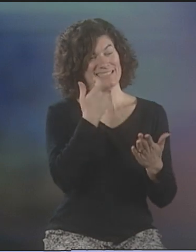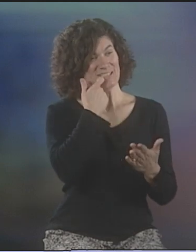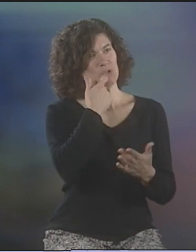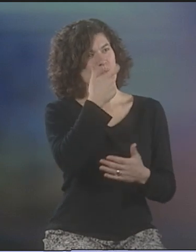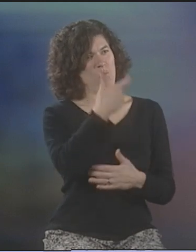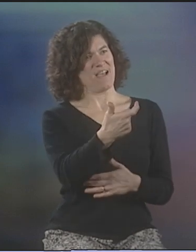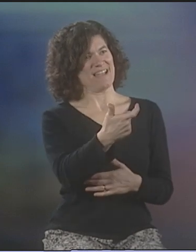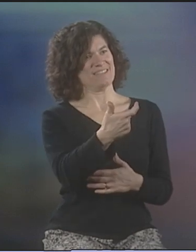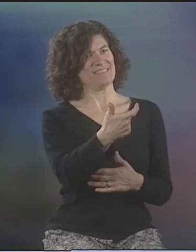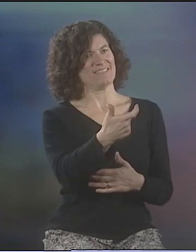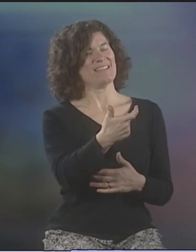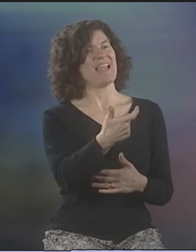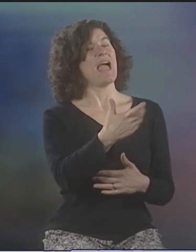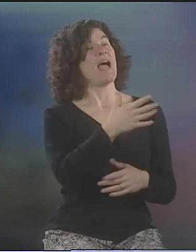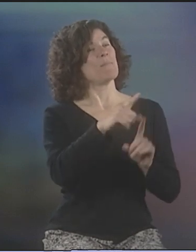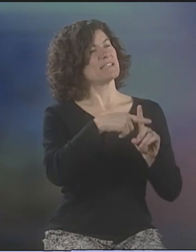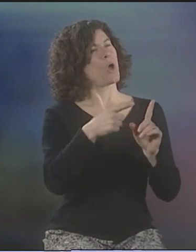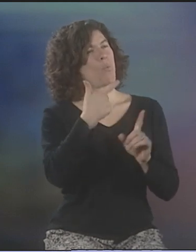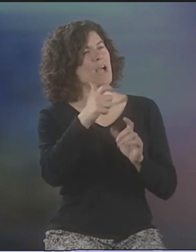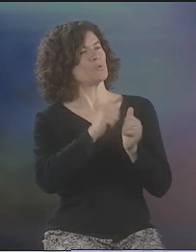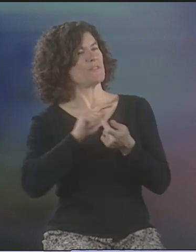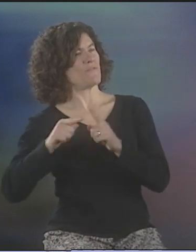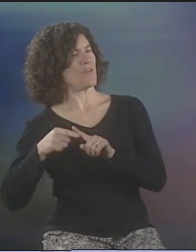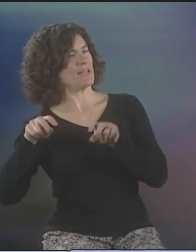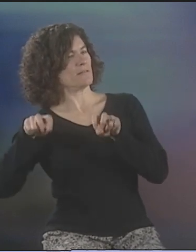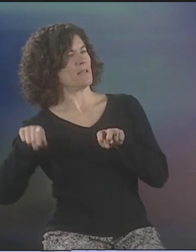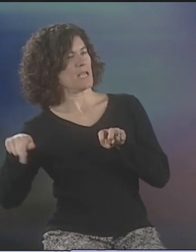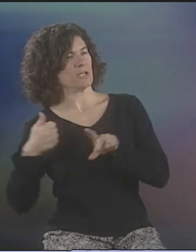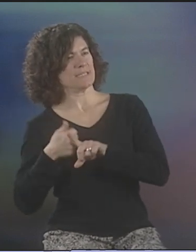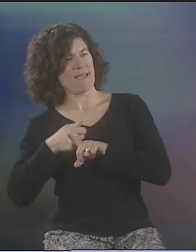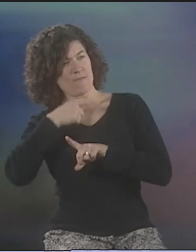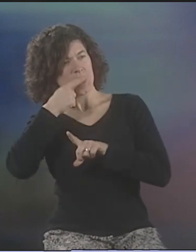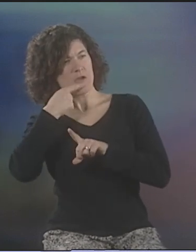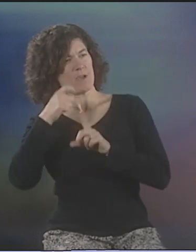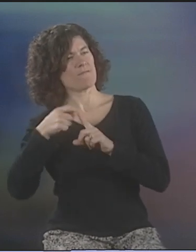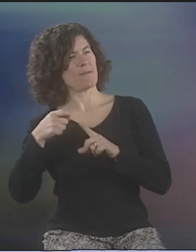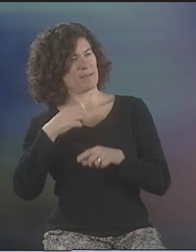I'VE SAID MANY TIMES THAT MAYBE "MISSING CHILDREN" IS MY FAVORITE POEM.